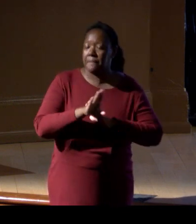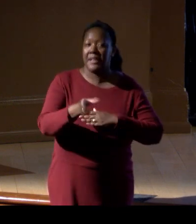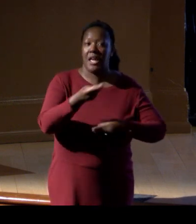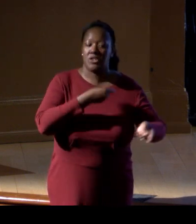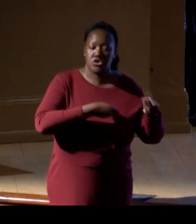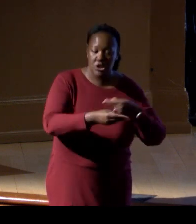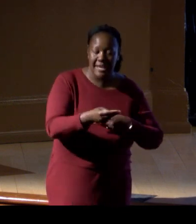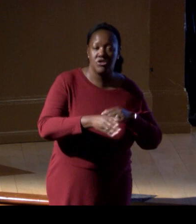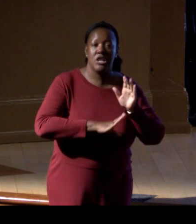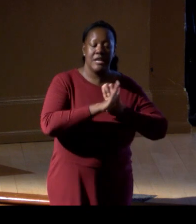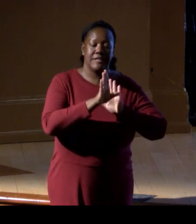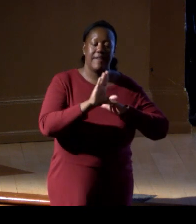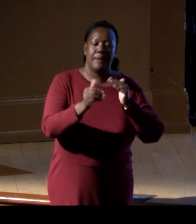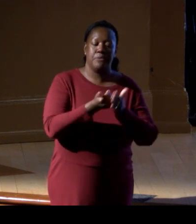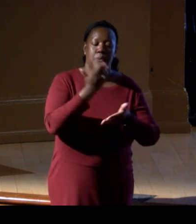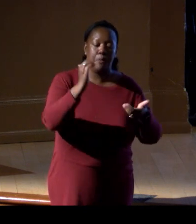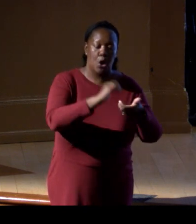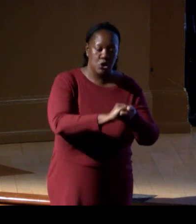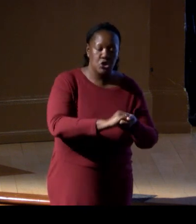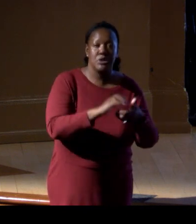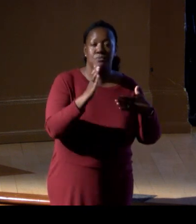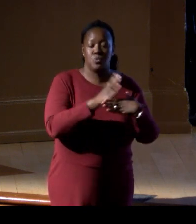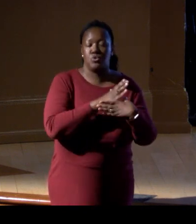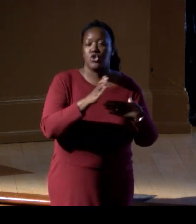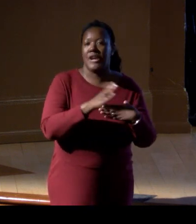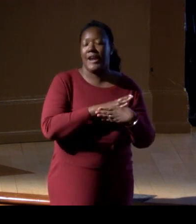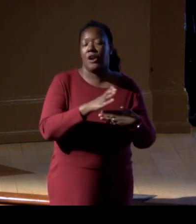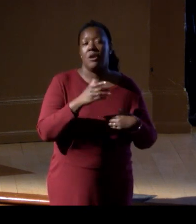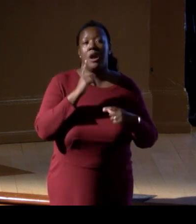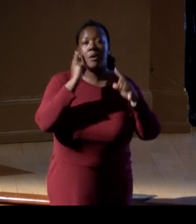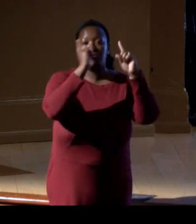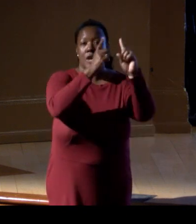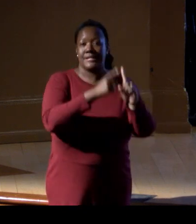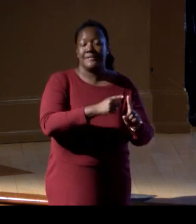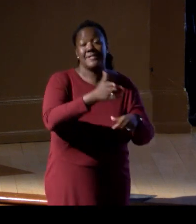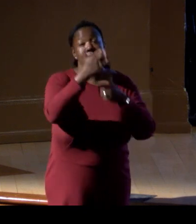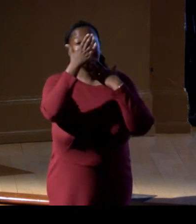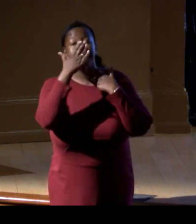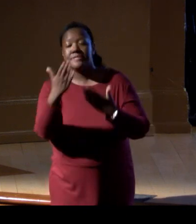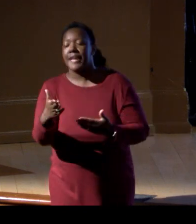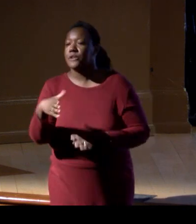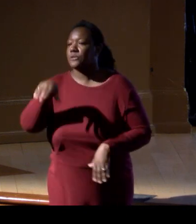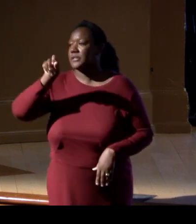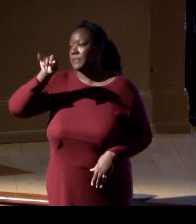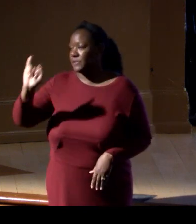to advance shared biodiversity objectives. I wanna thank Smithsonian and Johns Hopkins for hosting,